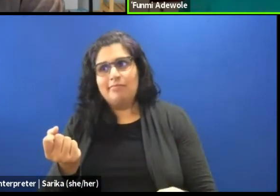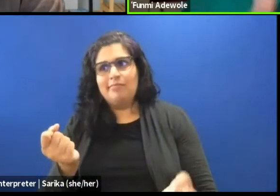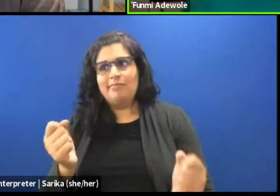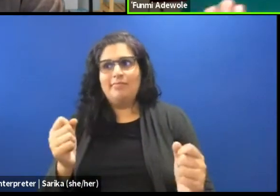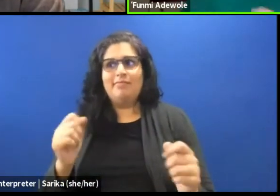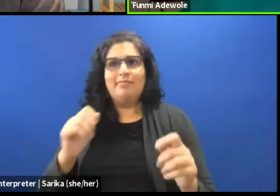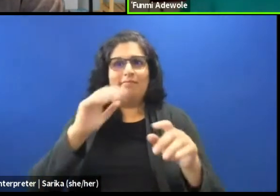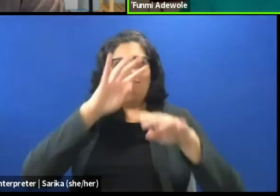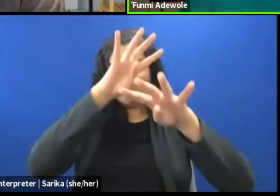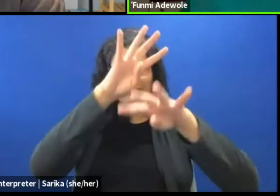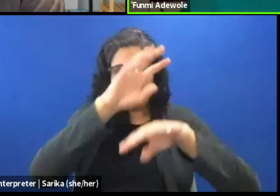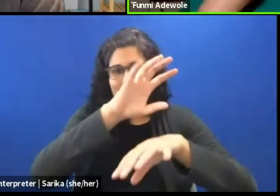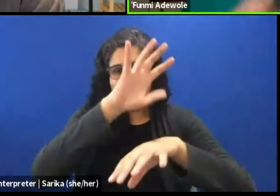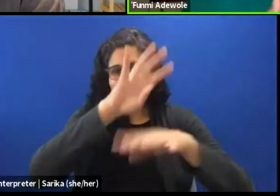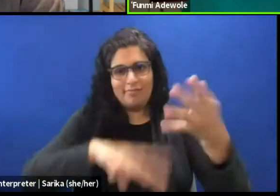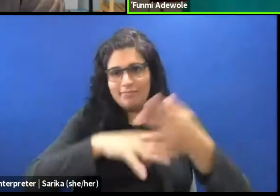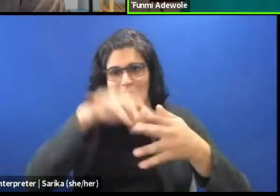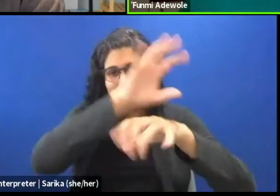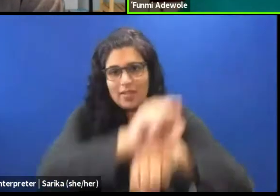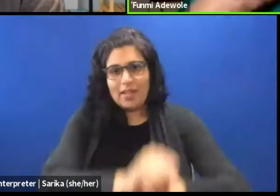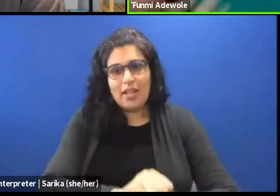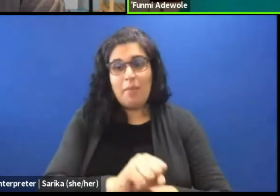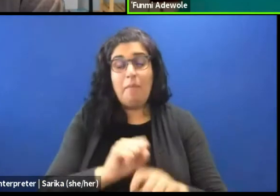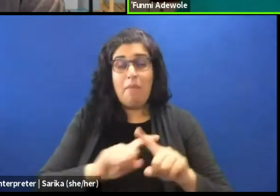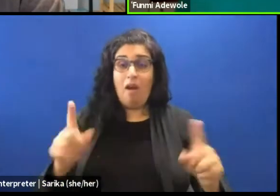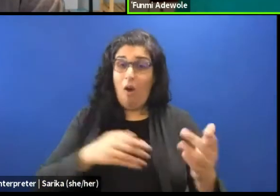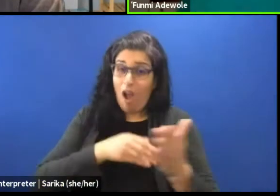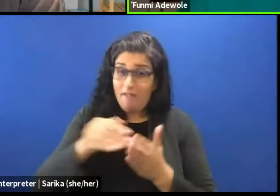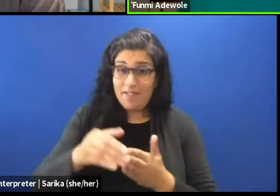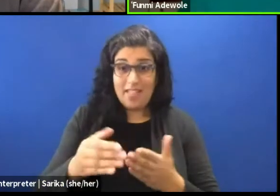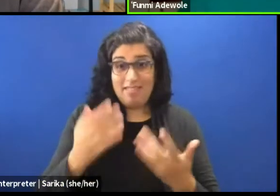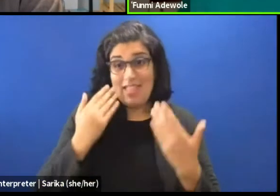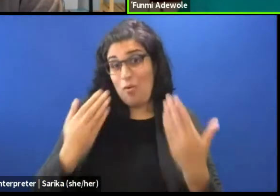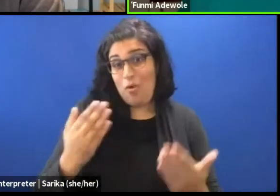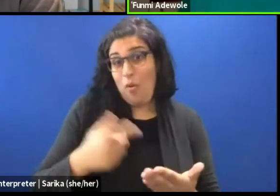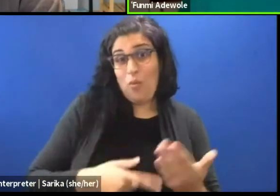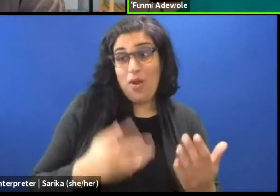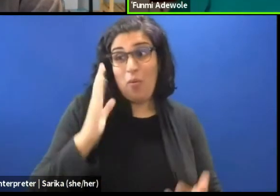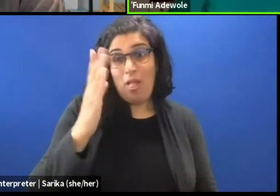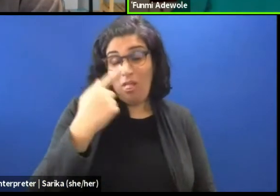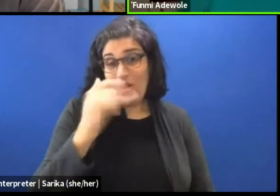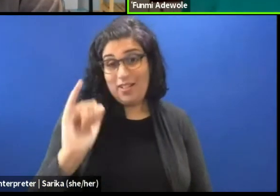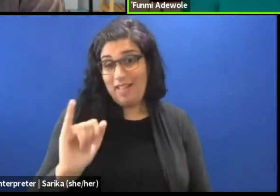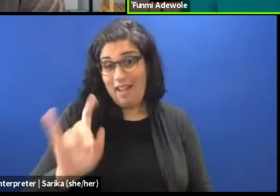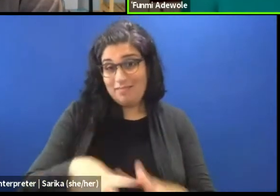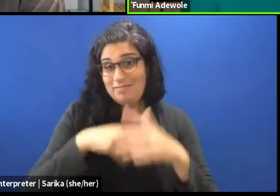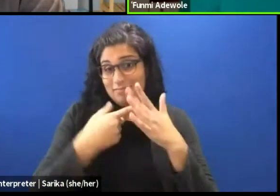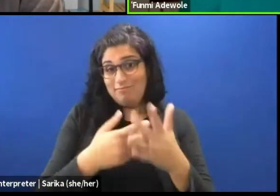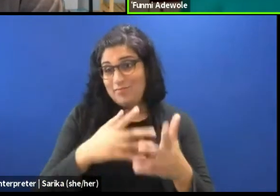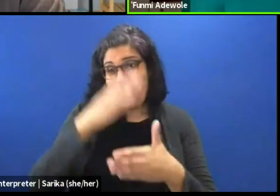But many are times when they start the performance they don't know what it will look like at the end, and that might be very different